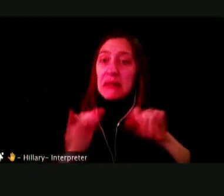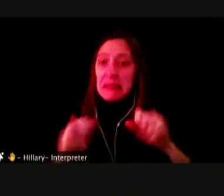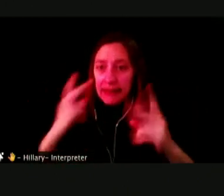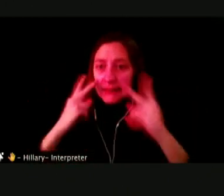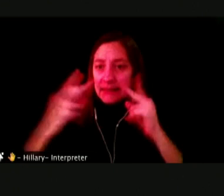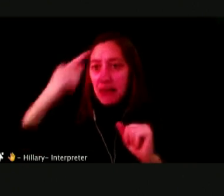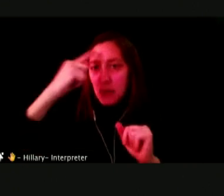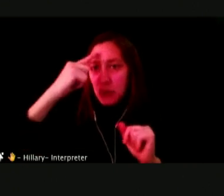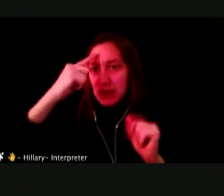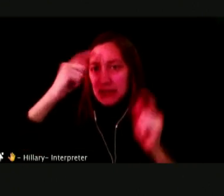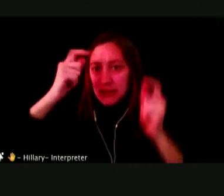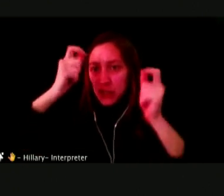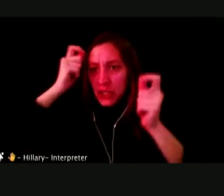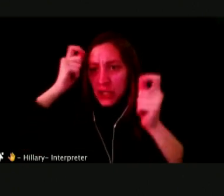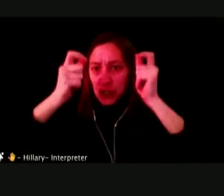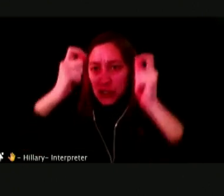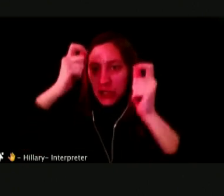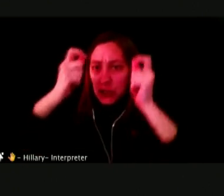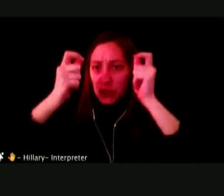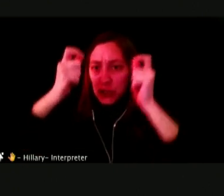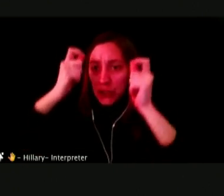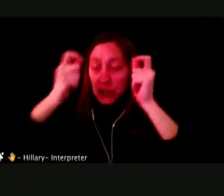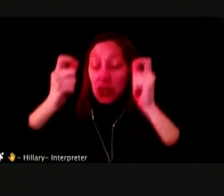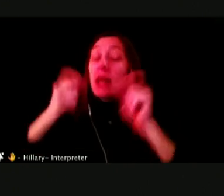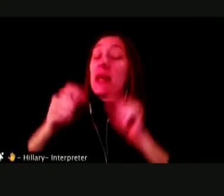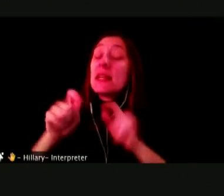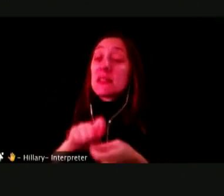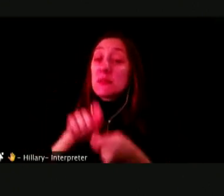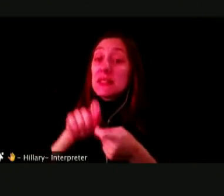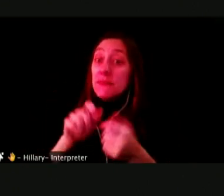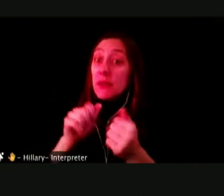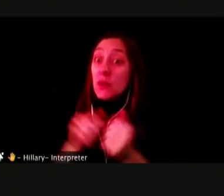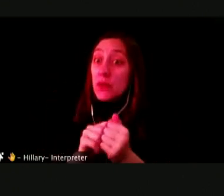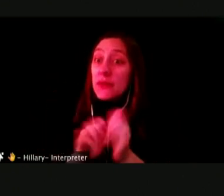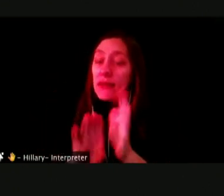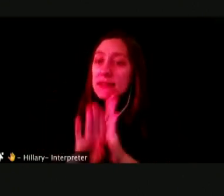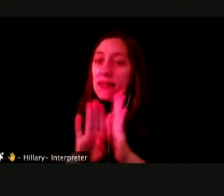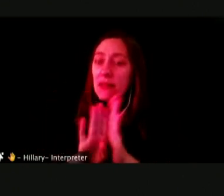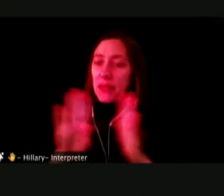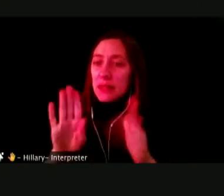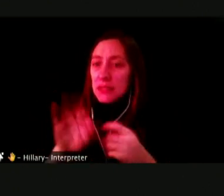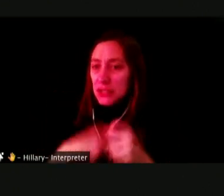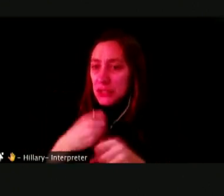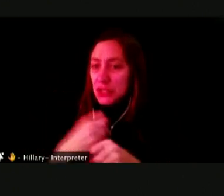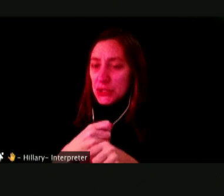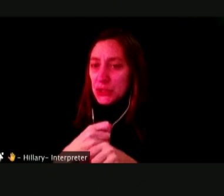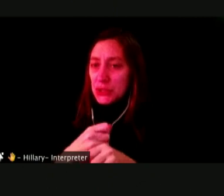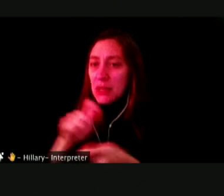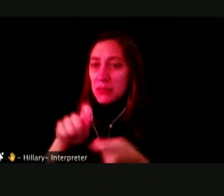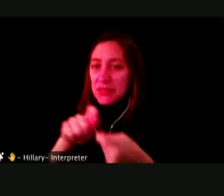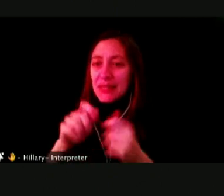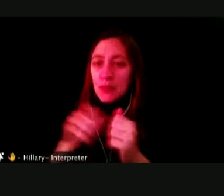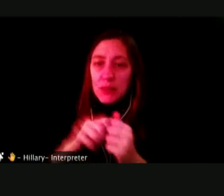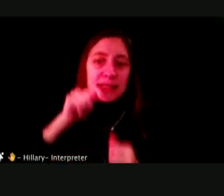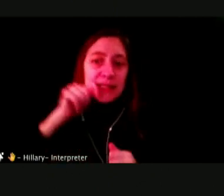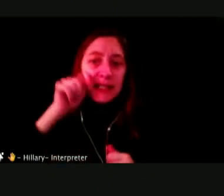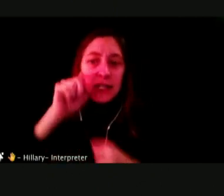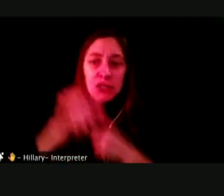EXPONENT TO NICOTINE, PARTICULARLY THAT MAKE THE BRAIN MORE LIKELY OR WILL INCREASE THE